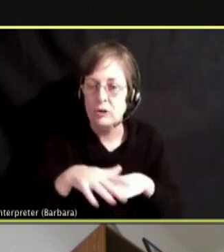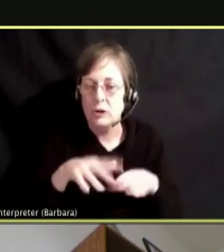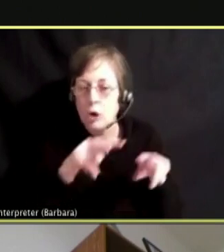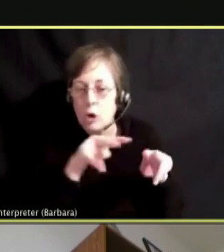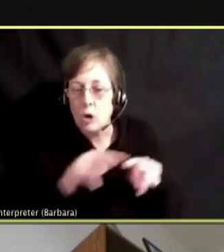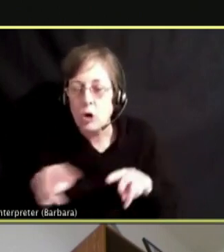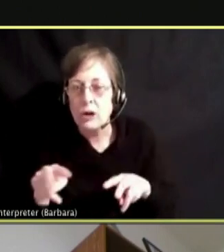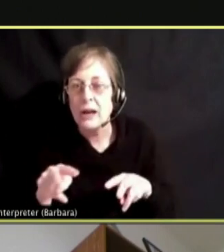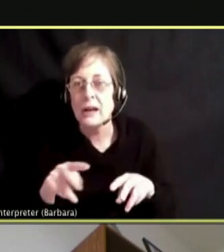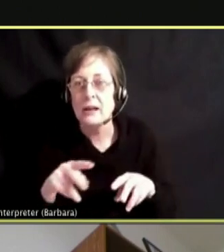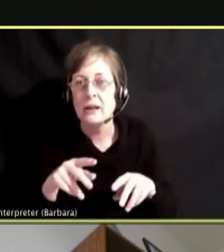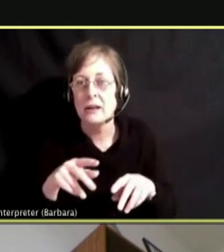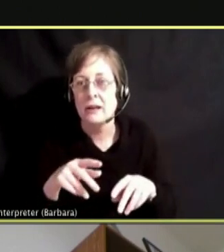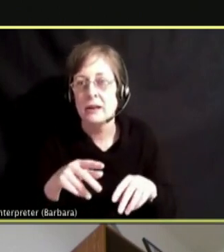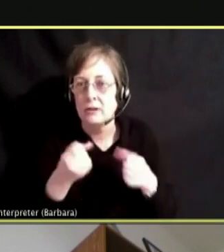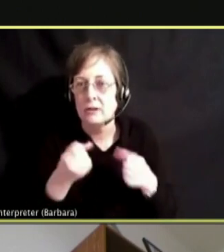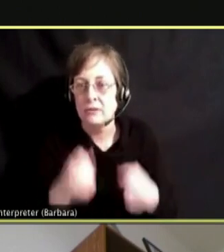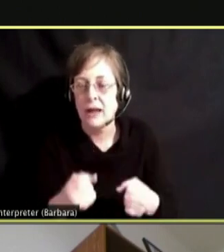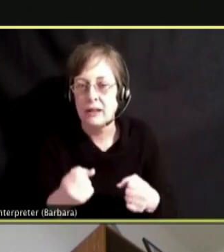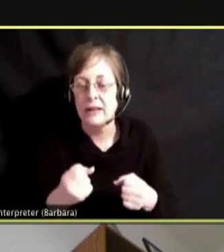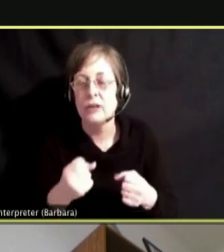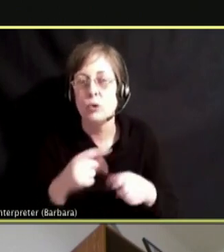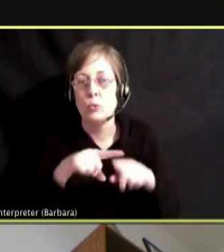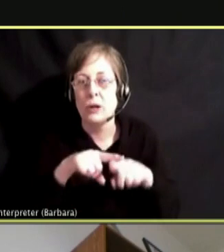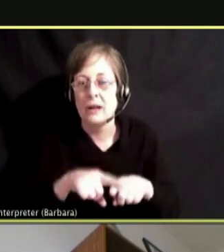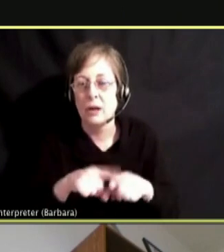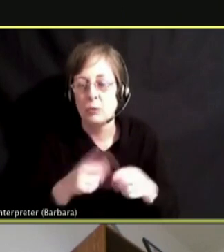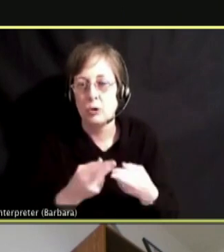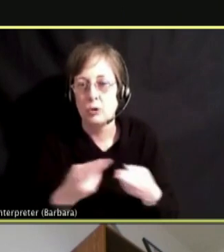THANKS FOR ELEVATING THAT.